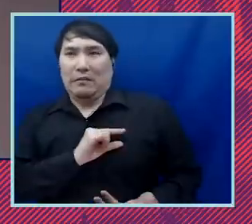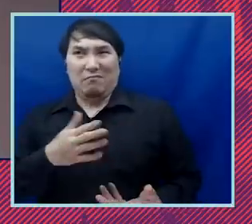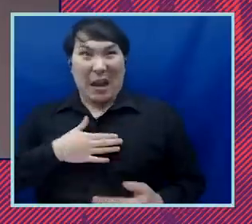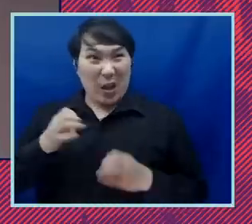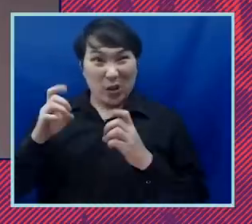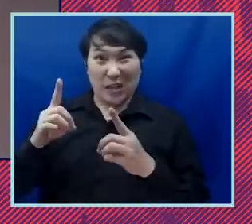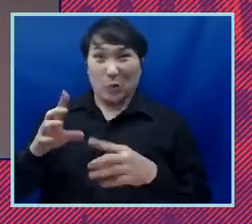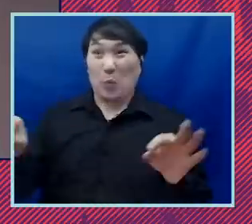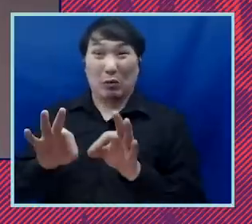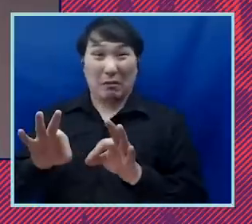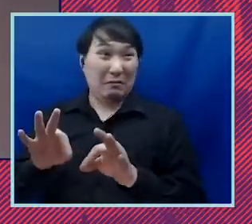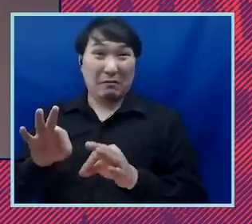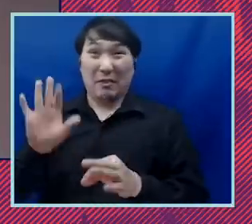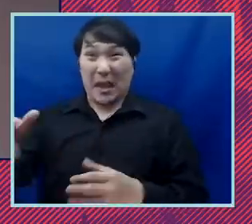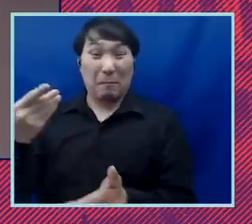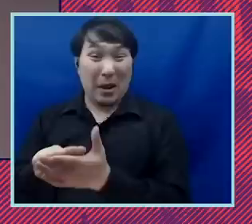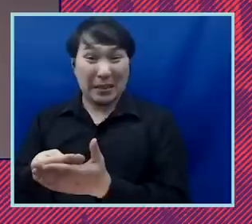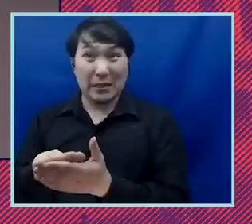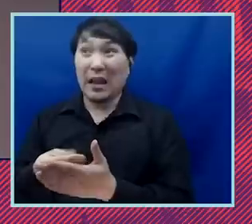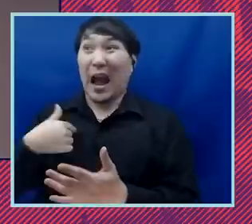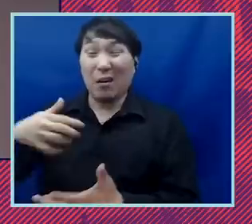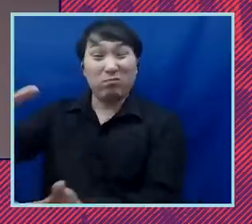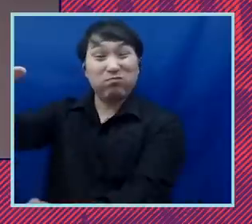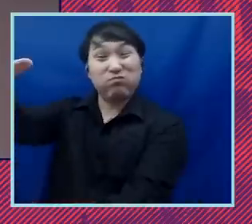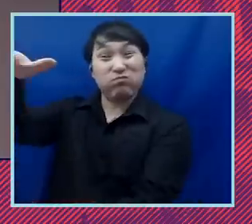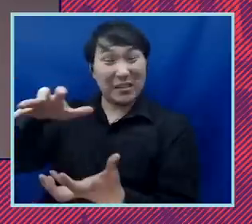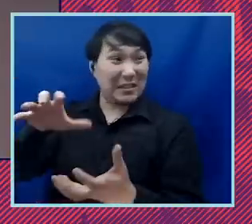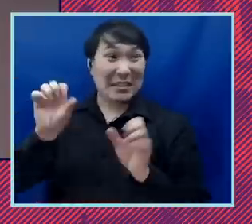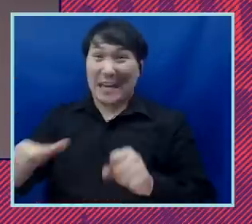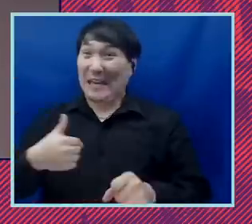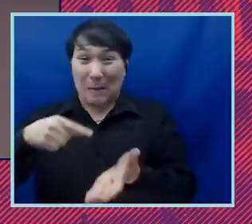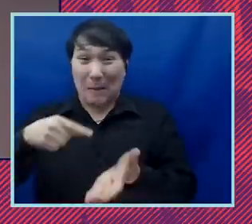that much money and whether i'd ever be able to pay all this money back and still invest in my